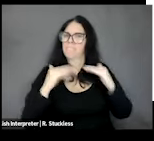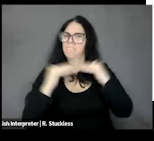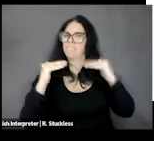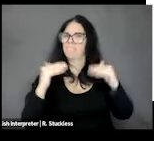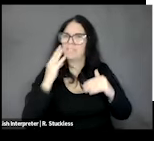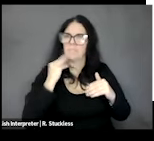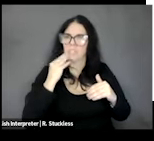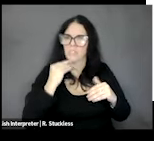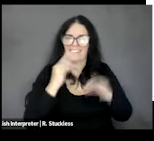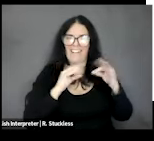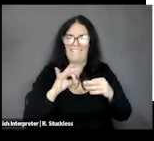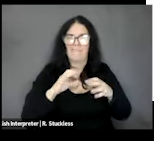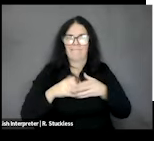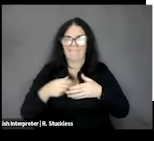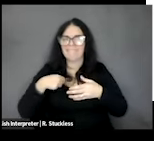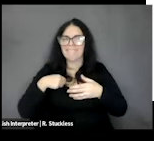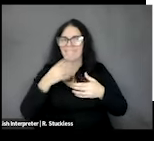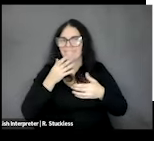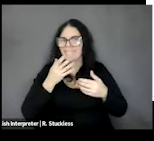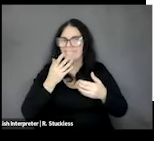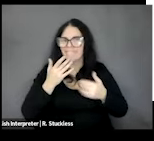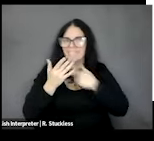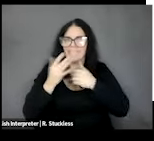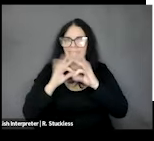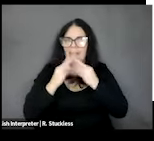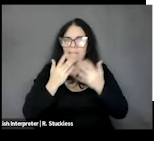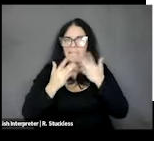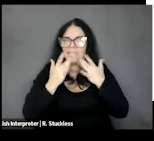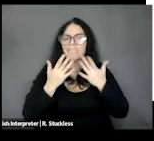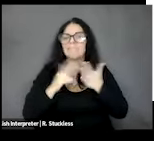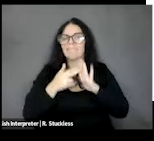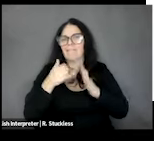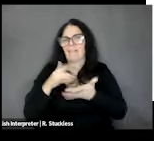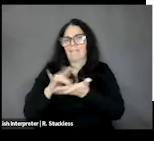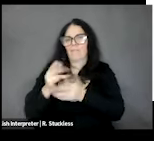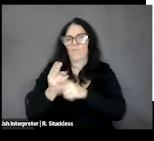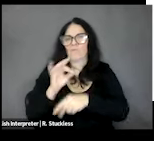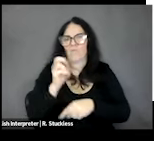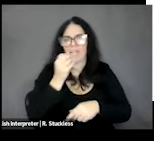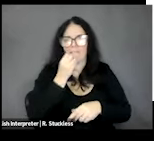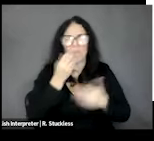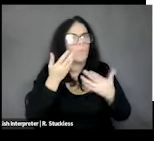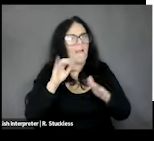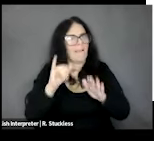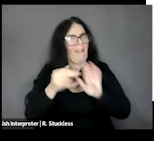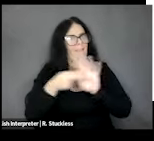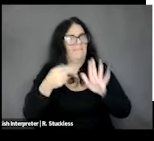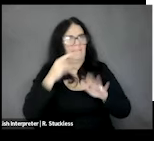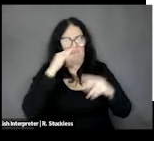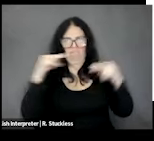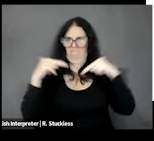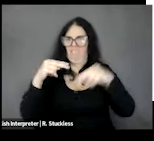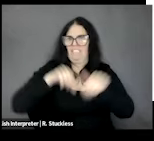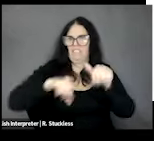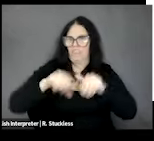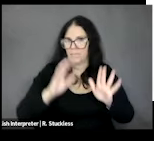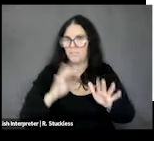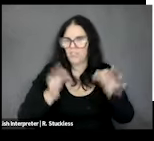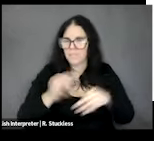receiving these services. There's also a lot that can be done just with mutual aid. I was involved with